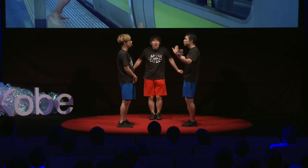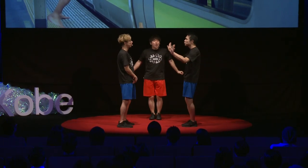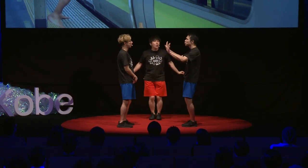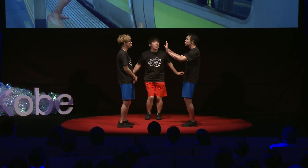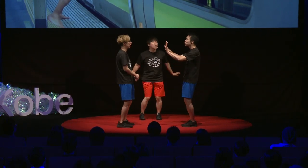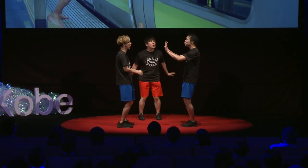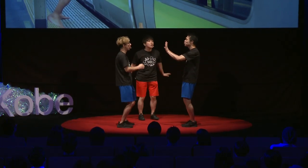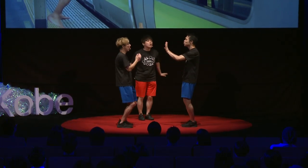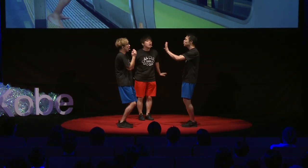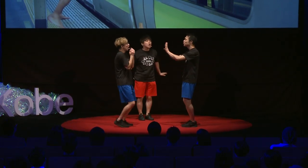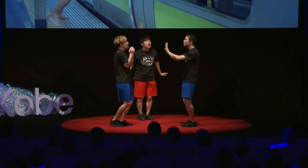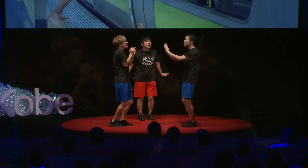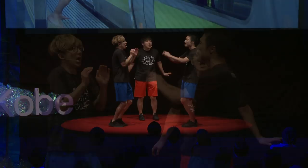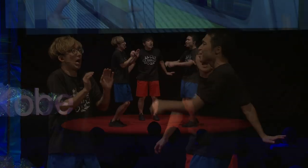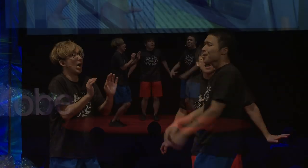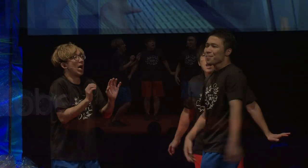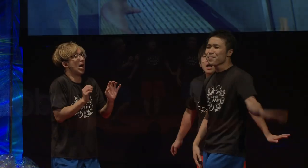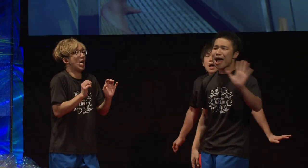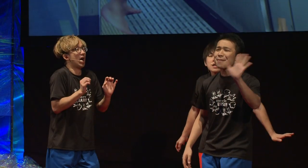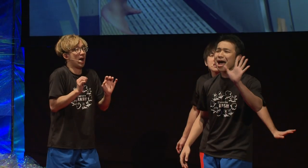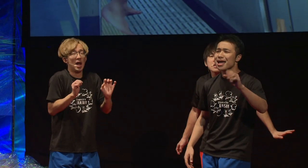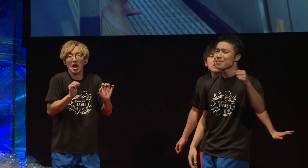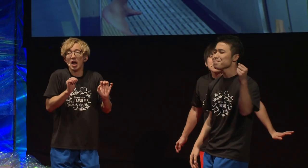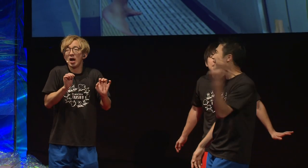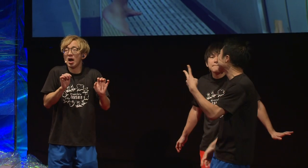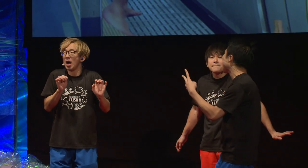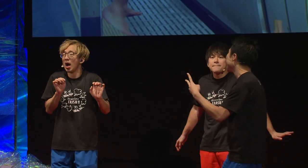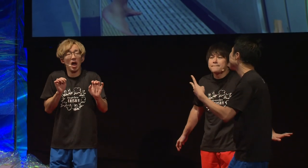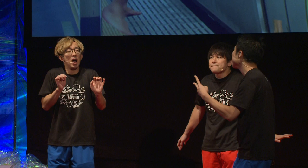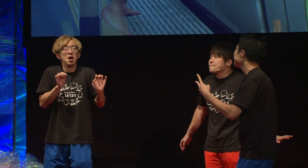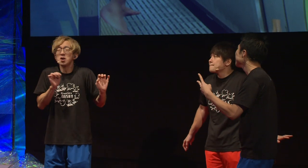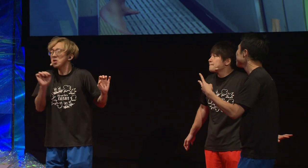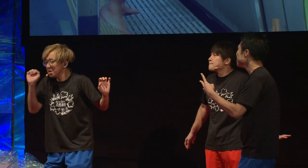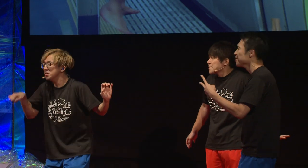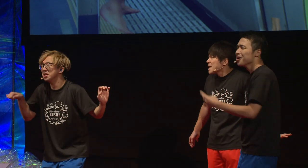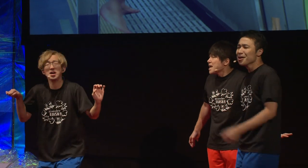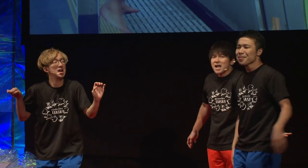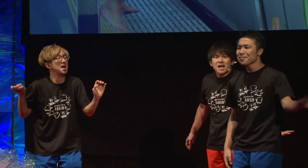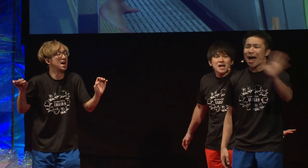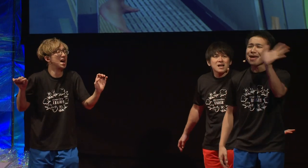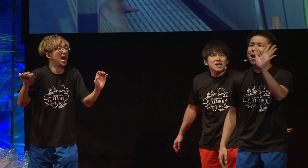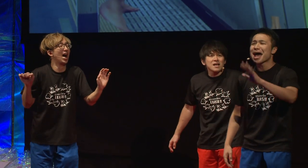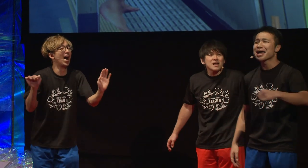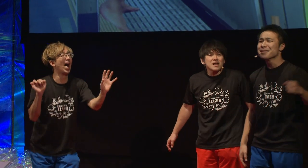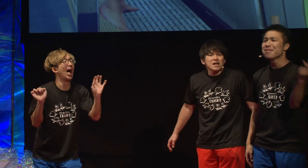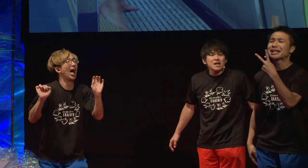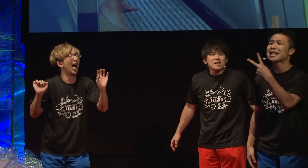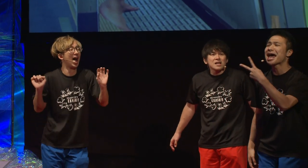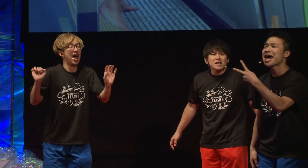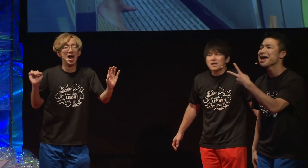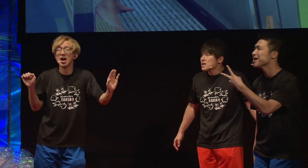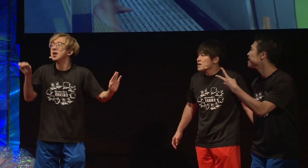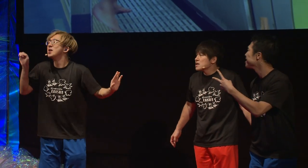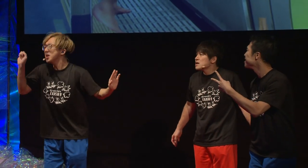I: (Door closing sound) N: Ah... I: Bye bye, see you! N: Bye! I: Bye bye, see you!